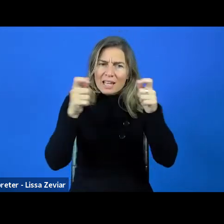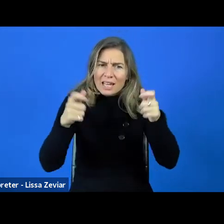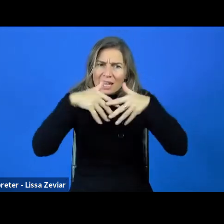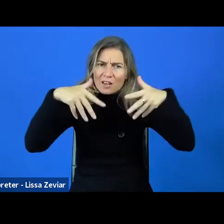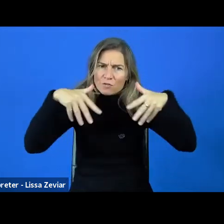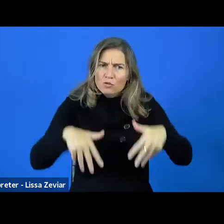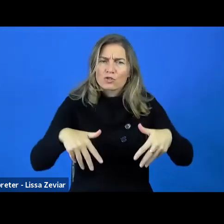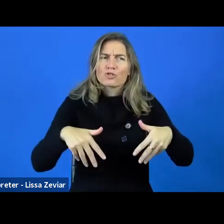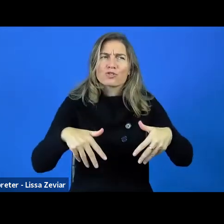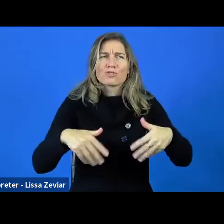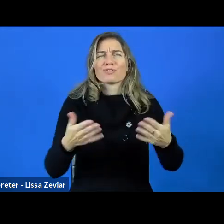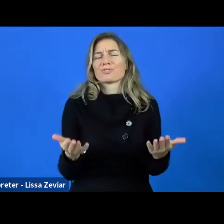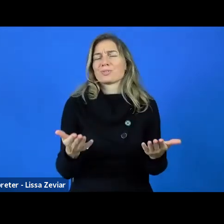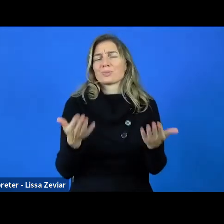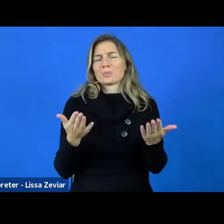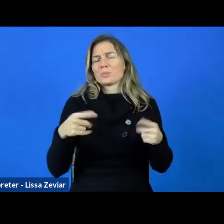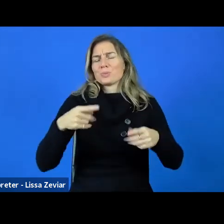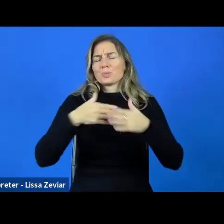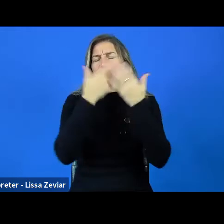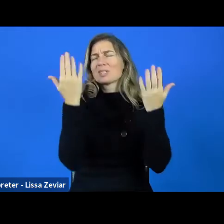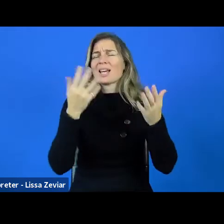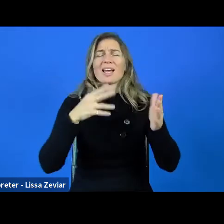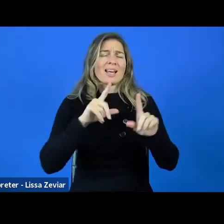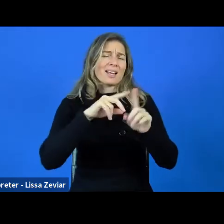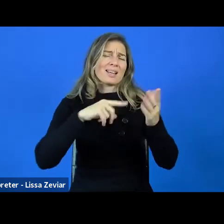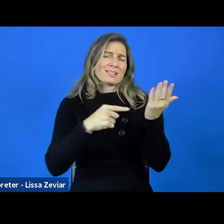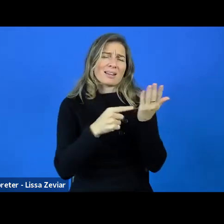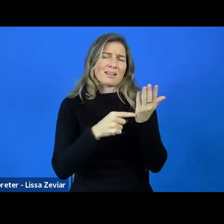It's also very important. It's a great opportunity to use.